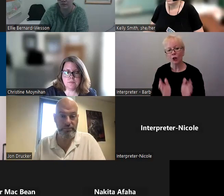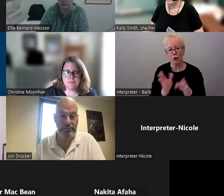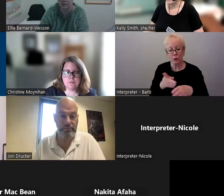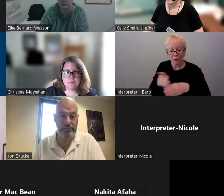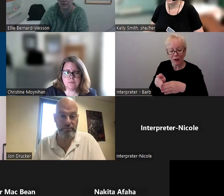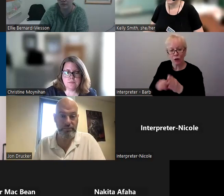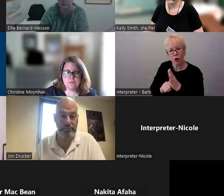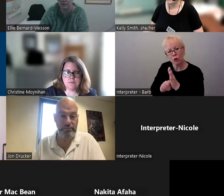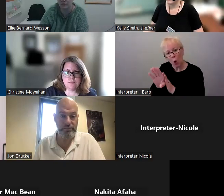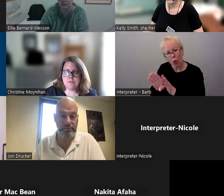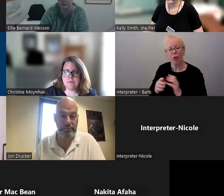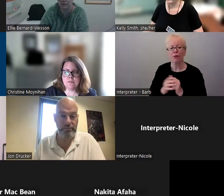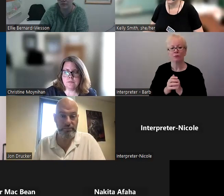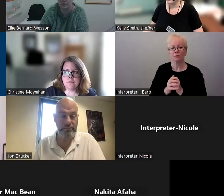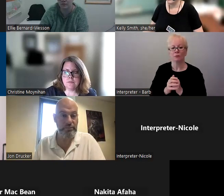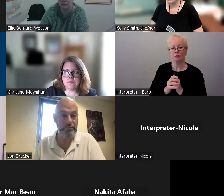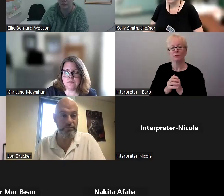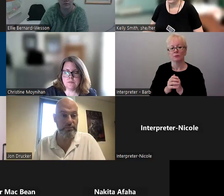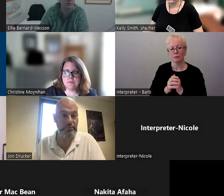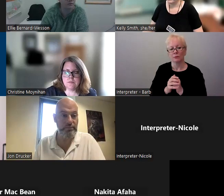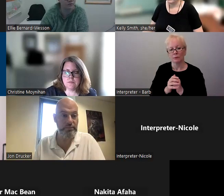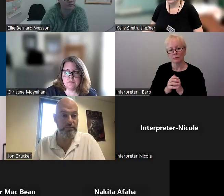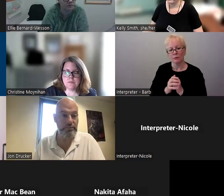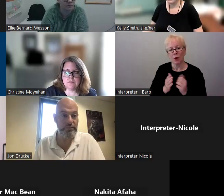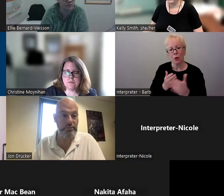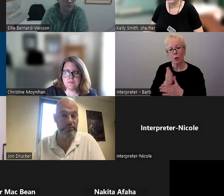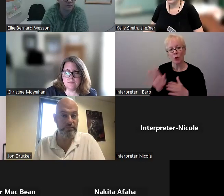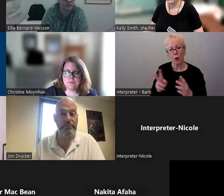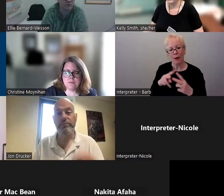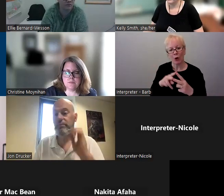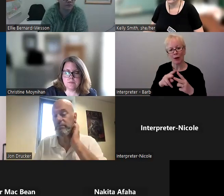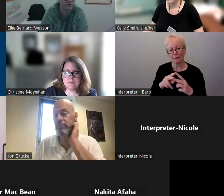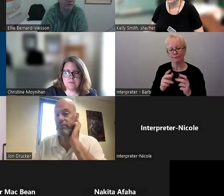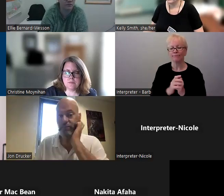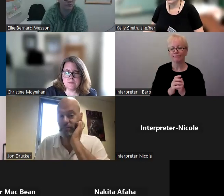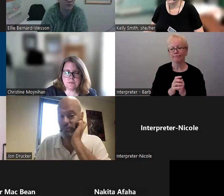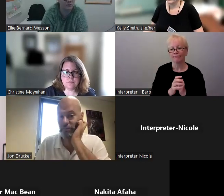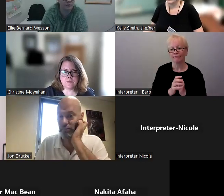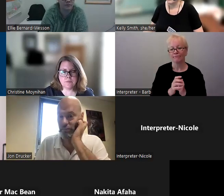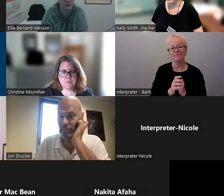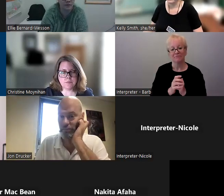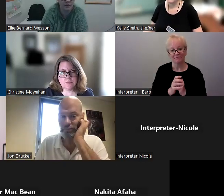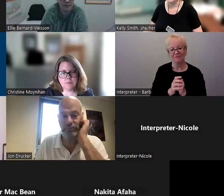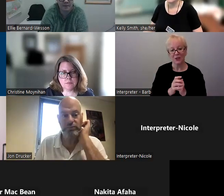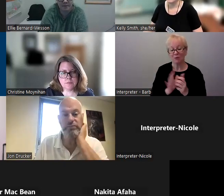of the participants through their pairing with one another. So those are the details.